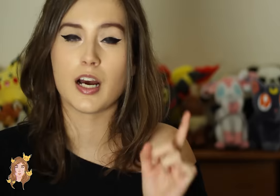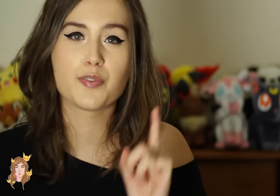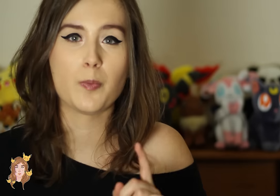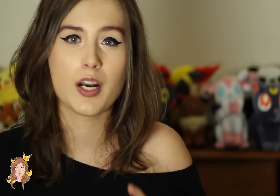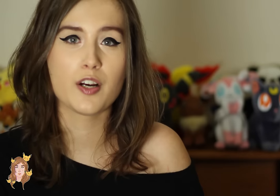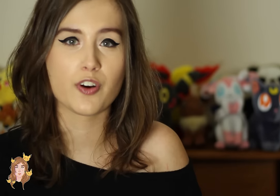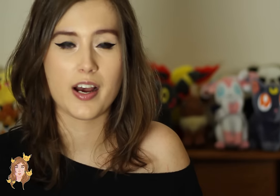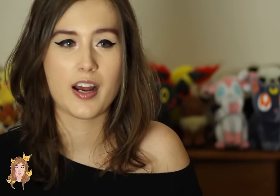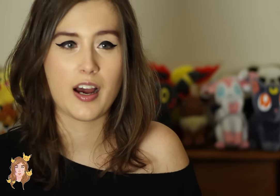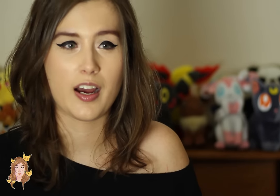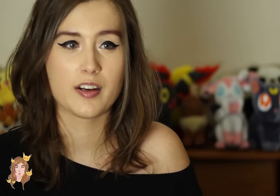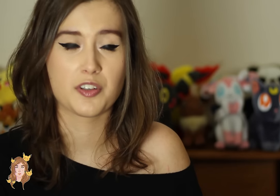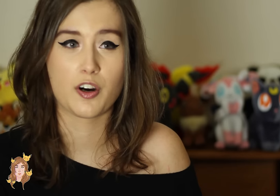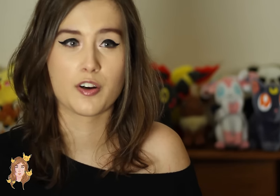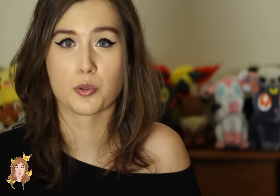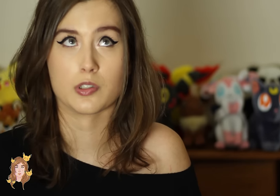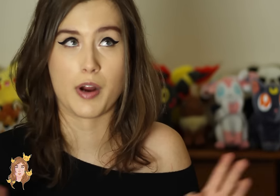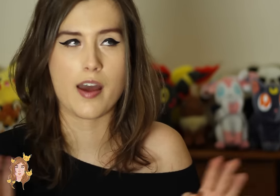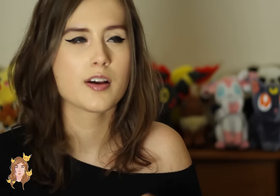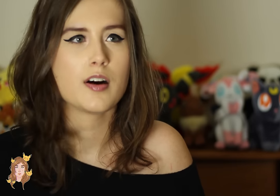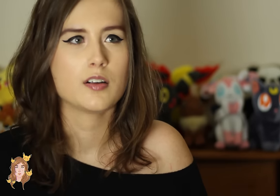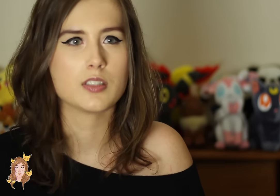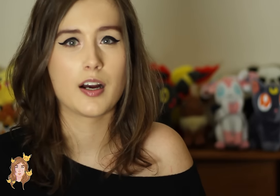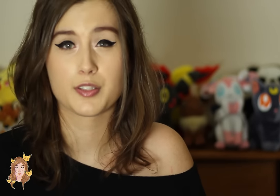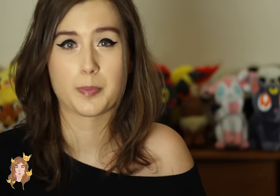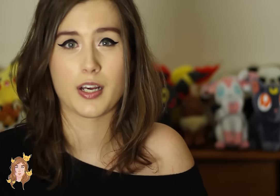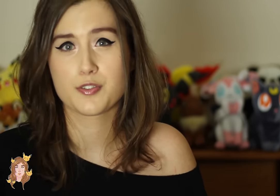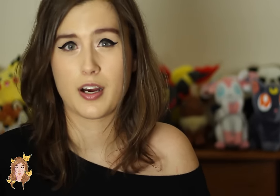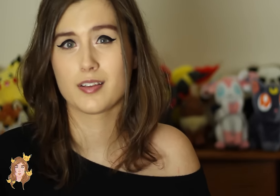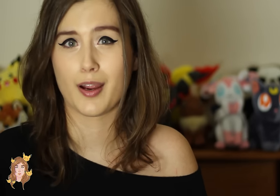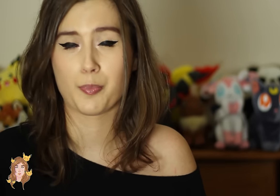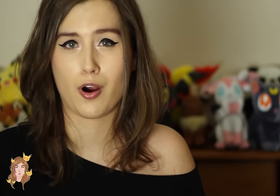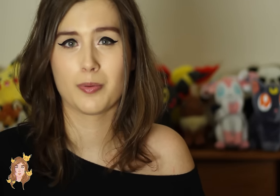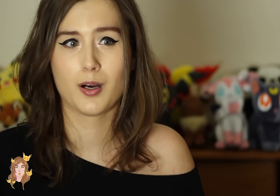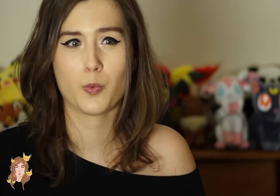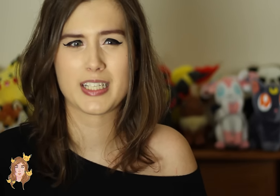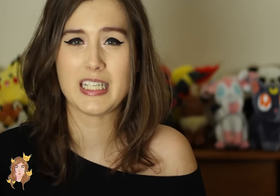Now, from what I’ve read, I’ve heard - or read - that Supernatural has a problem with